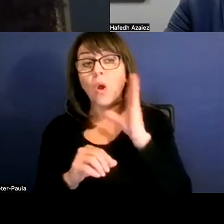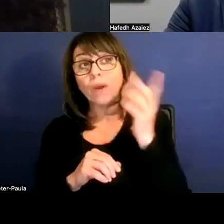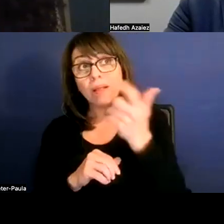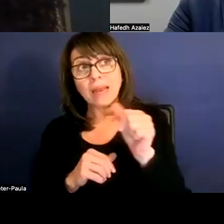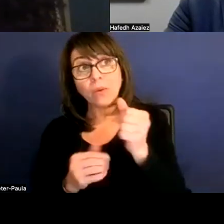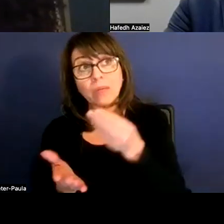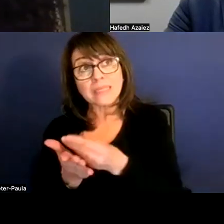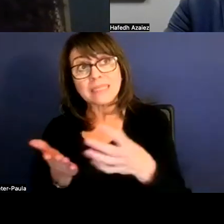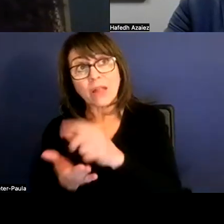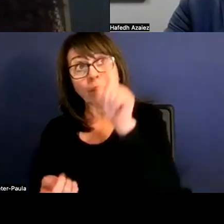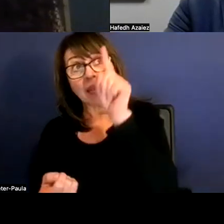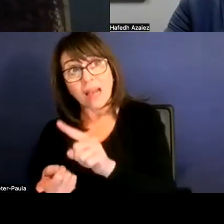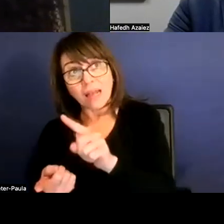to help address budget challenges?